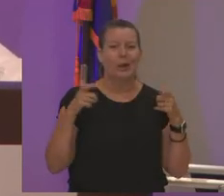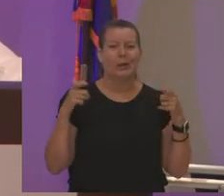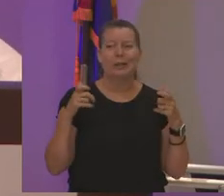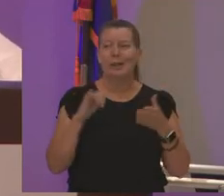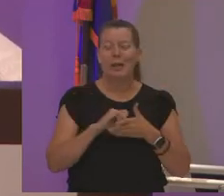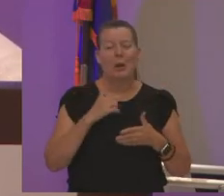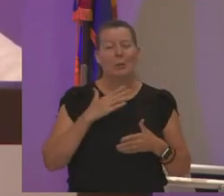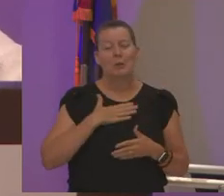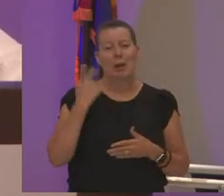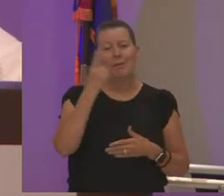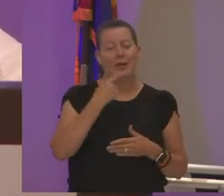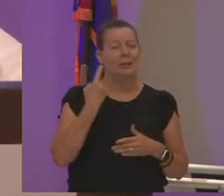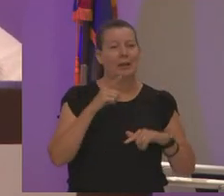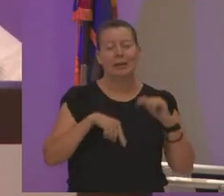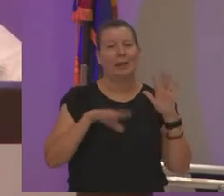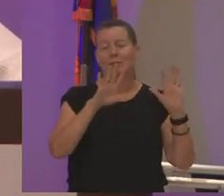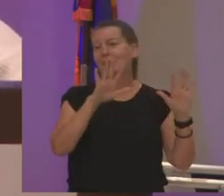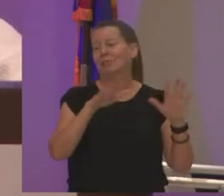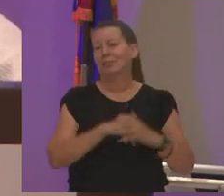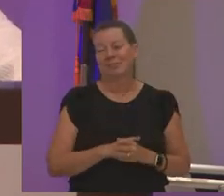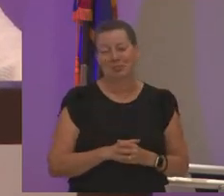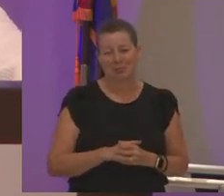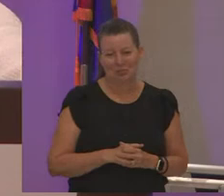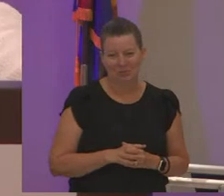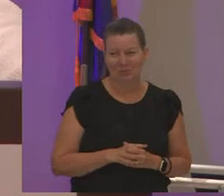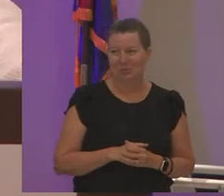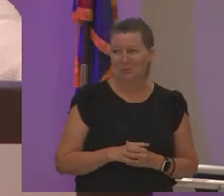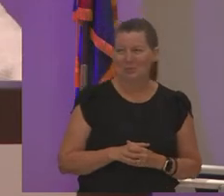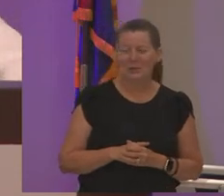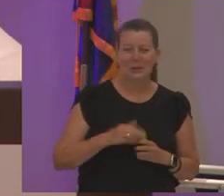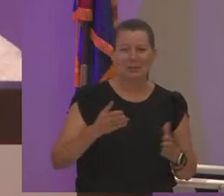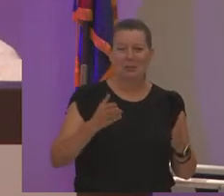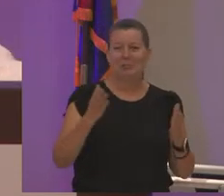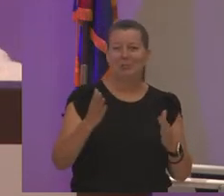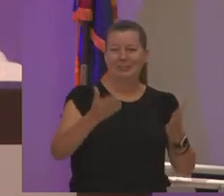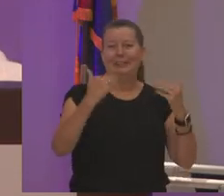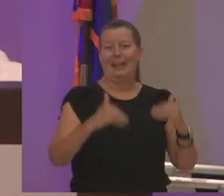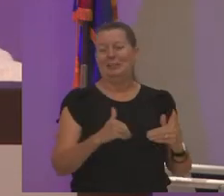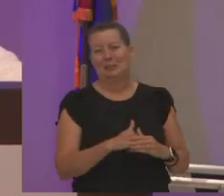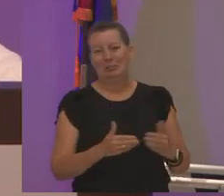and i can't take it you know so i'm like come on with that picture let's go on to the next one yeah